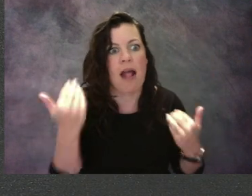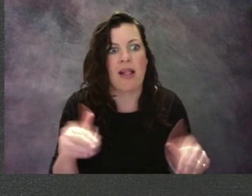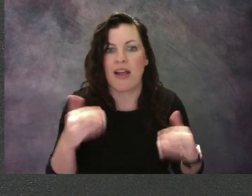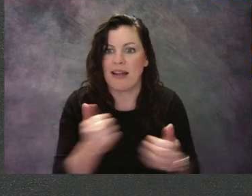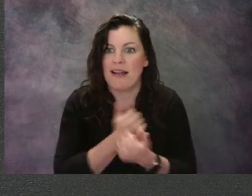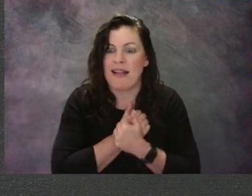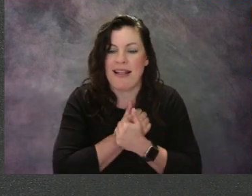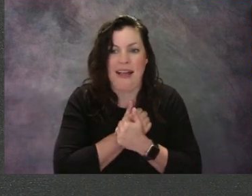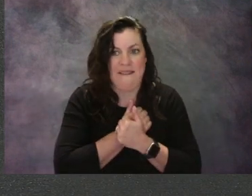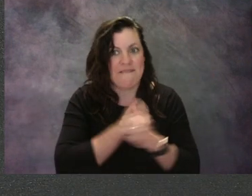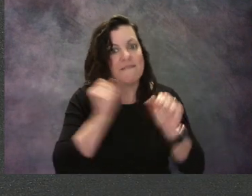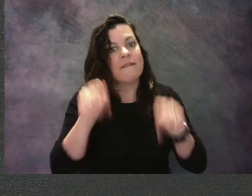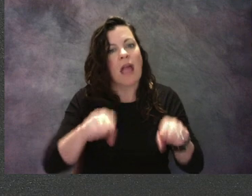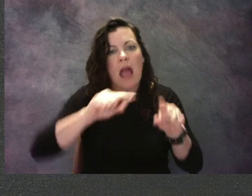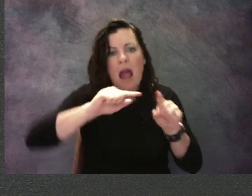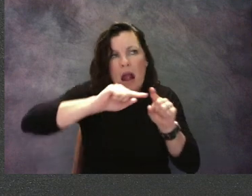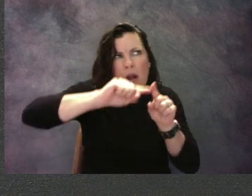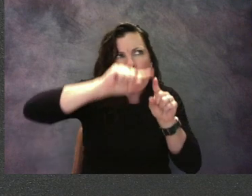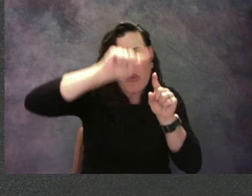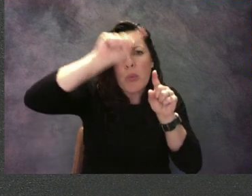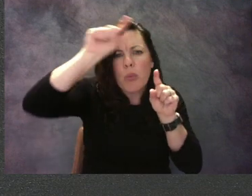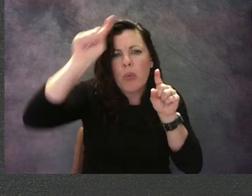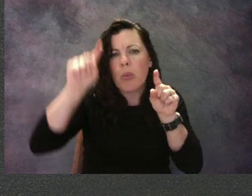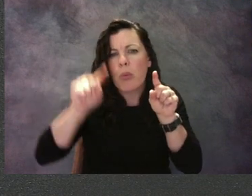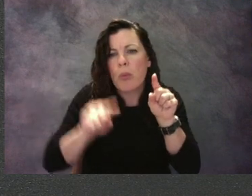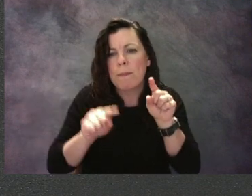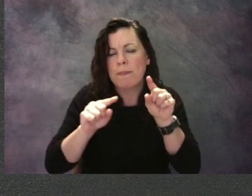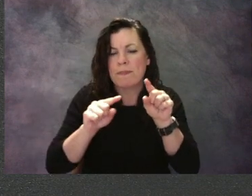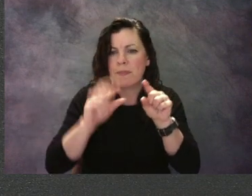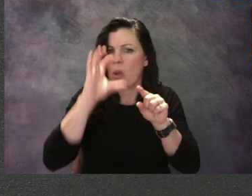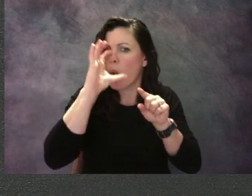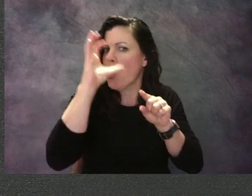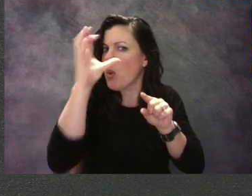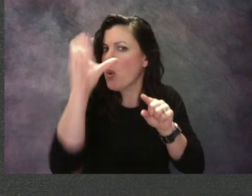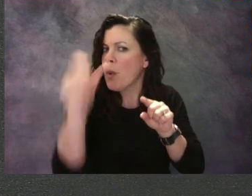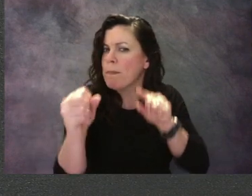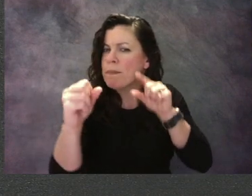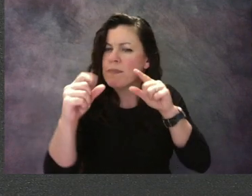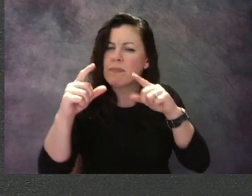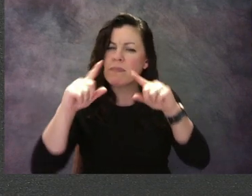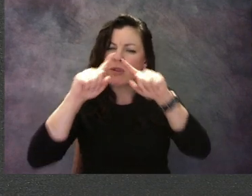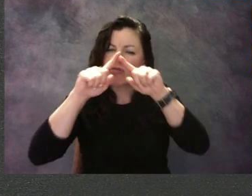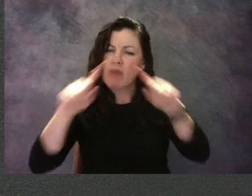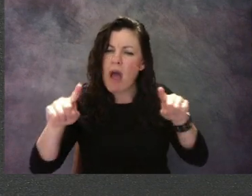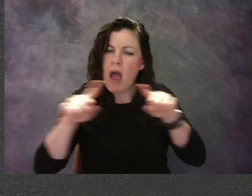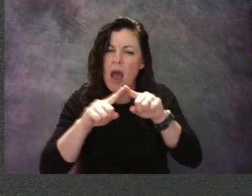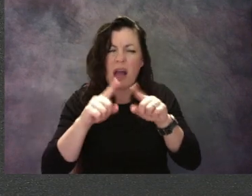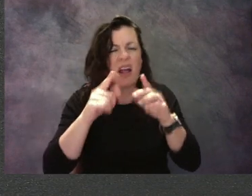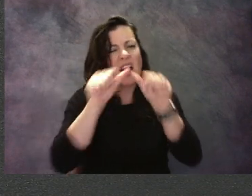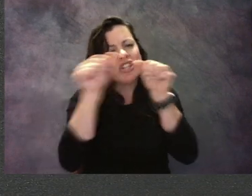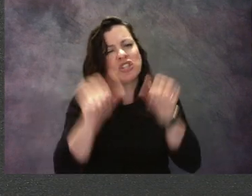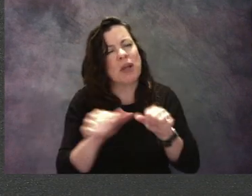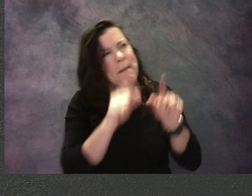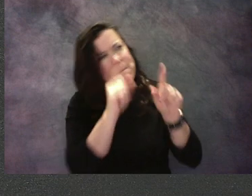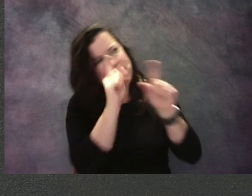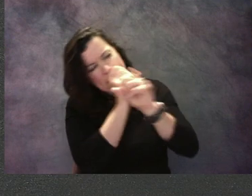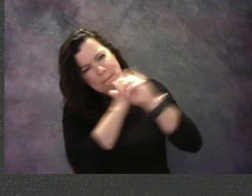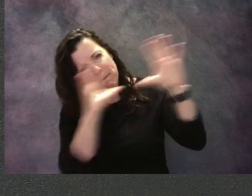to do this head and his beak. It's like a triangle line with a curved tip.